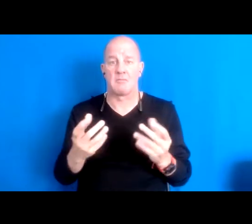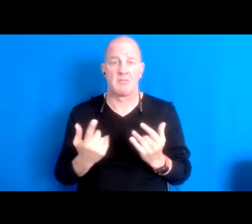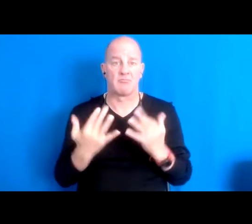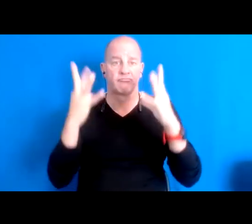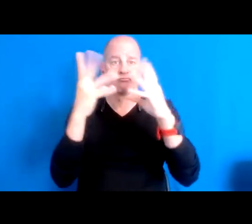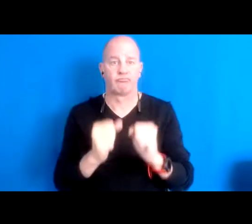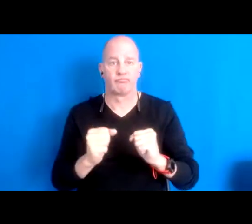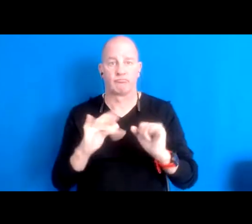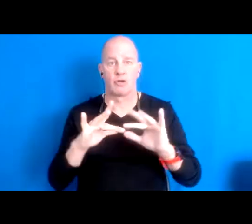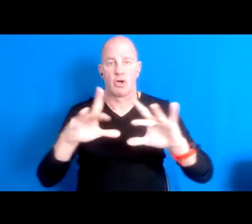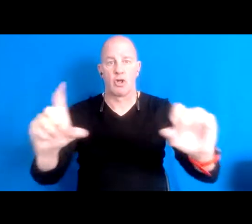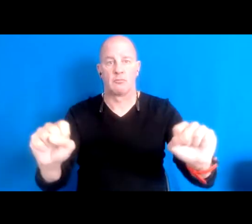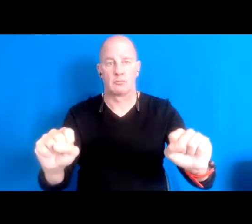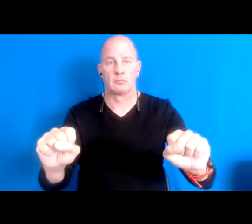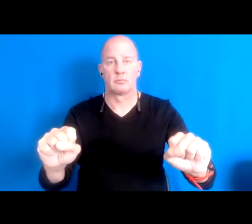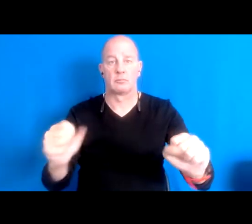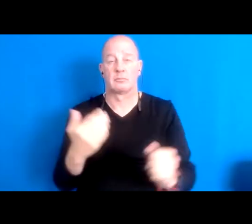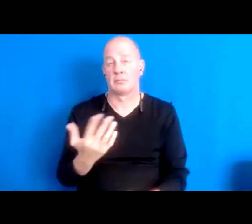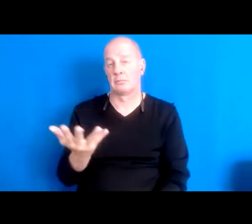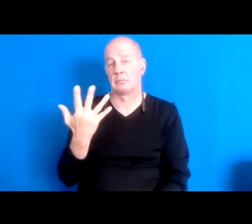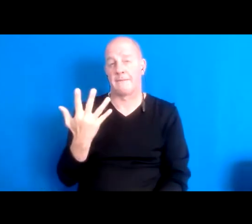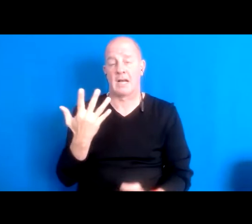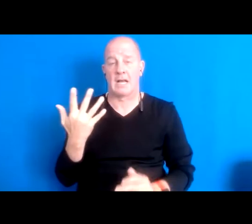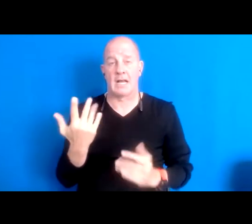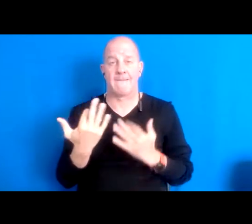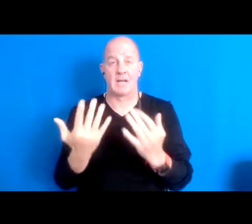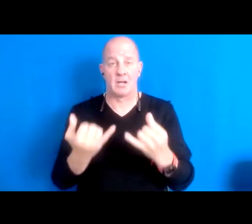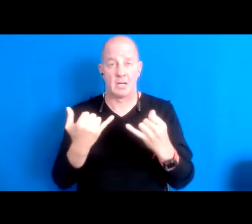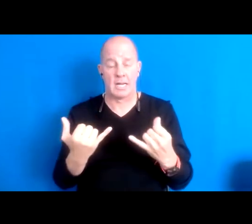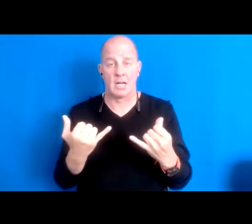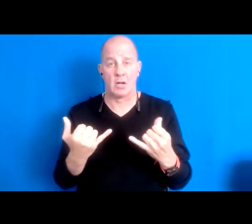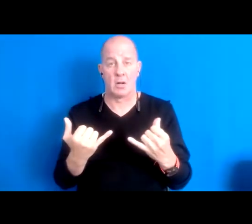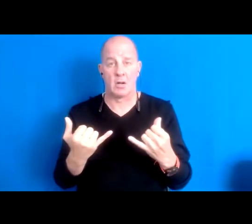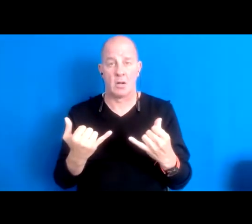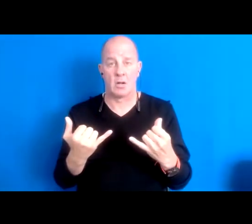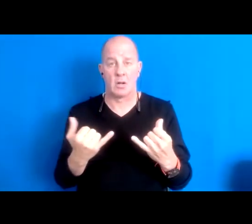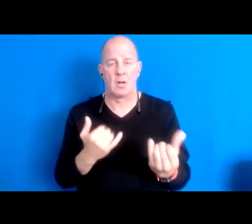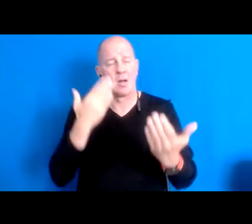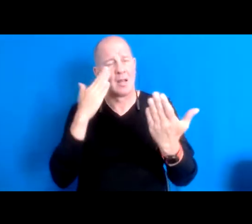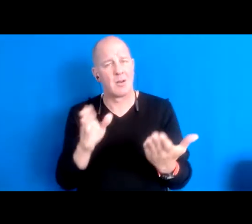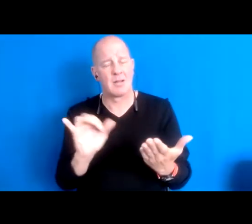15:48:12 Maybe five buyers pretty big ones now and like I don't know like it is a weird